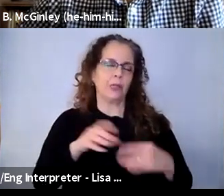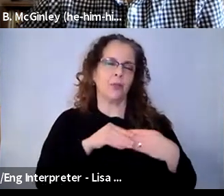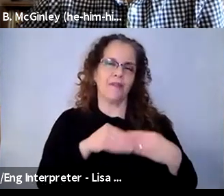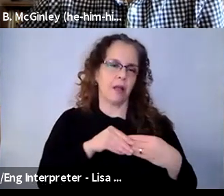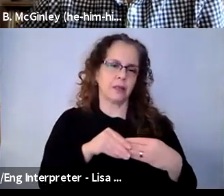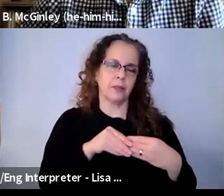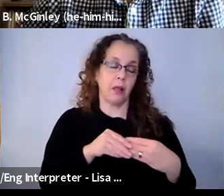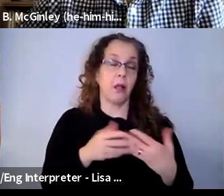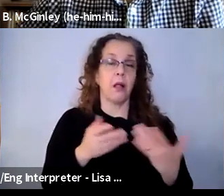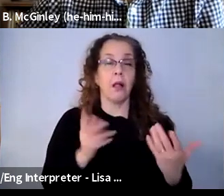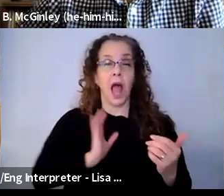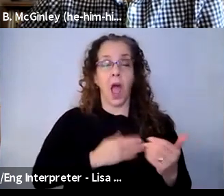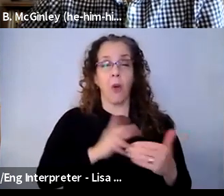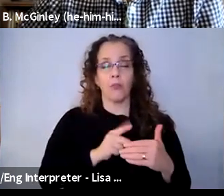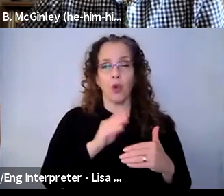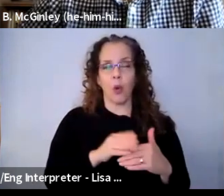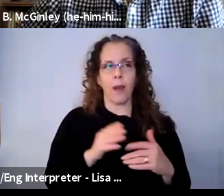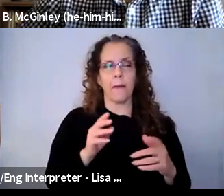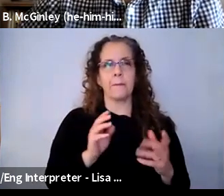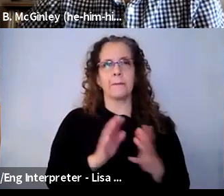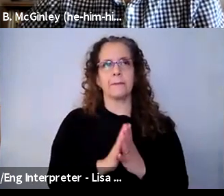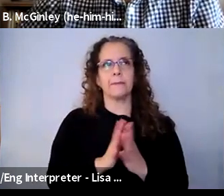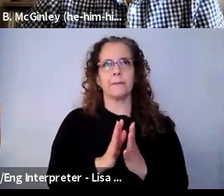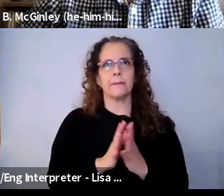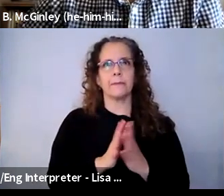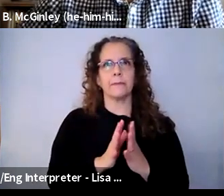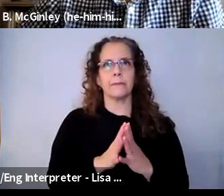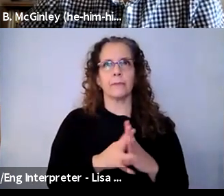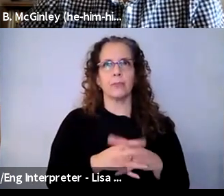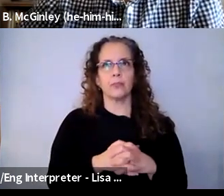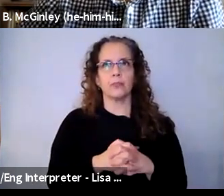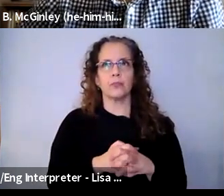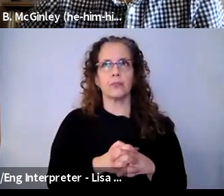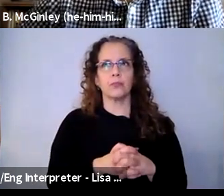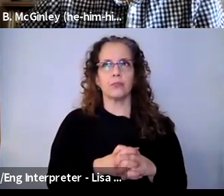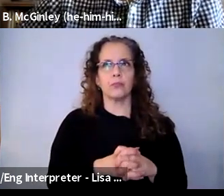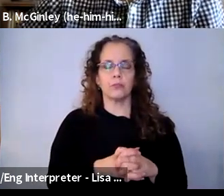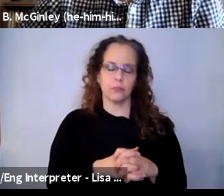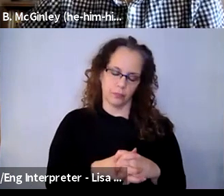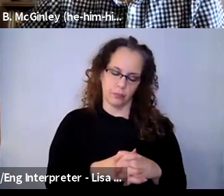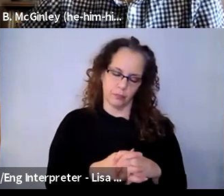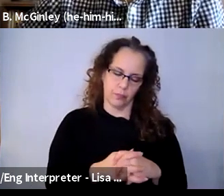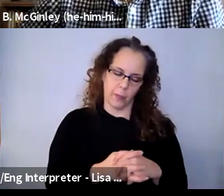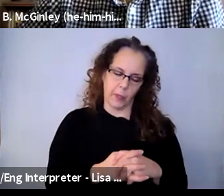the programs that we control, a little bit more in terms of, we